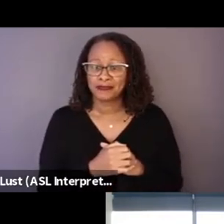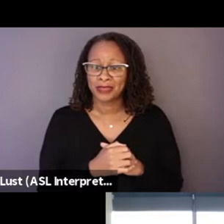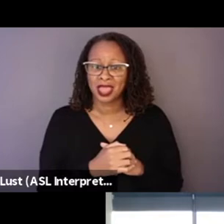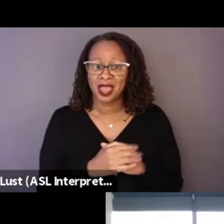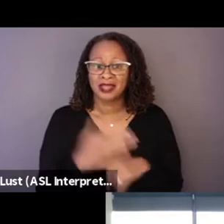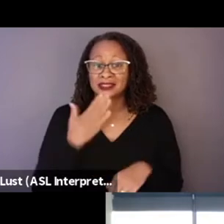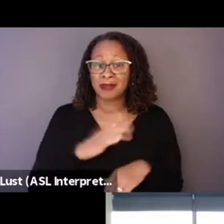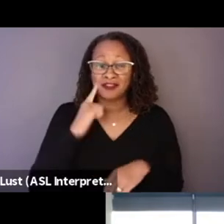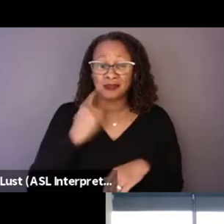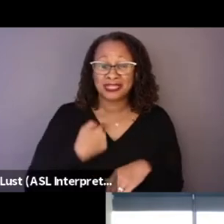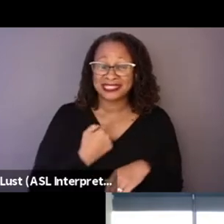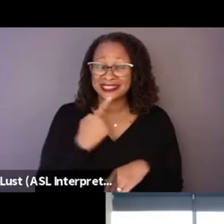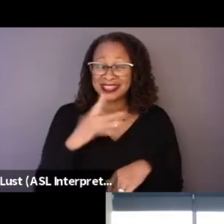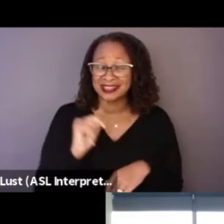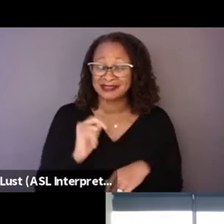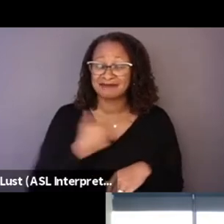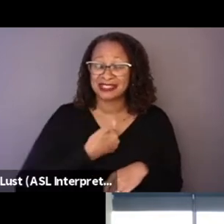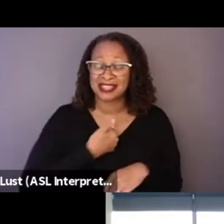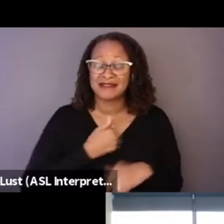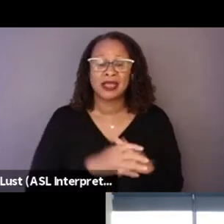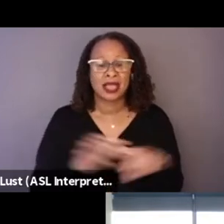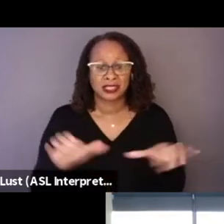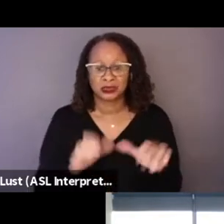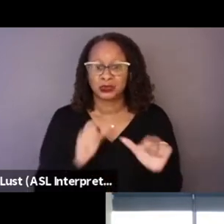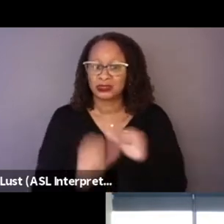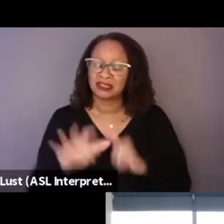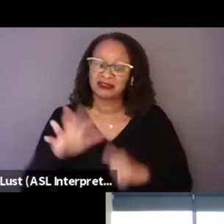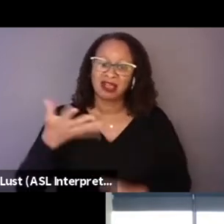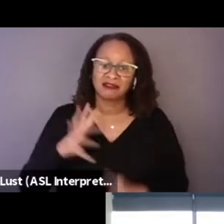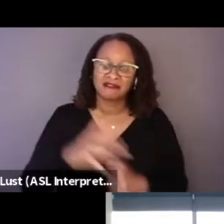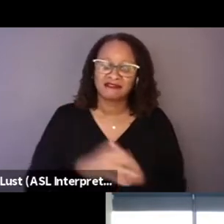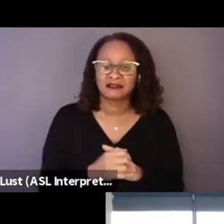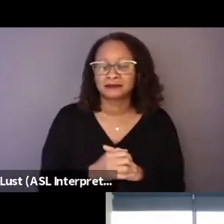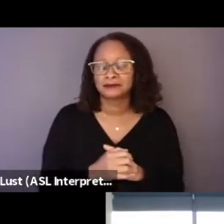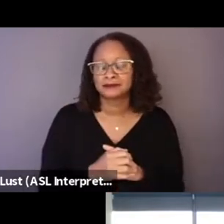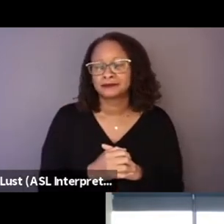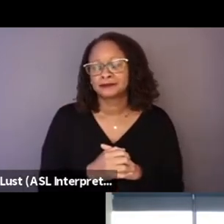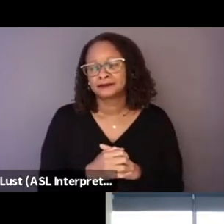but I do still, kind of like I'm humbled by their work